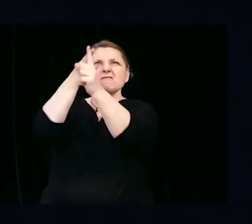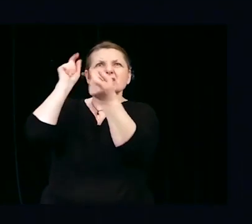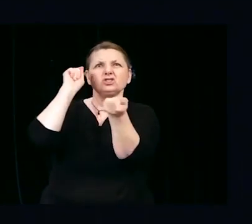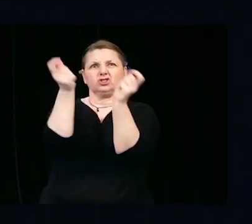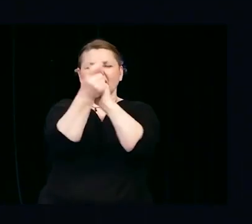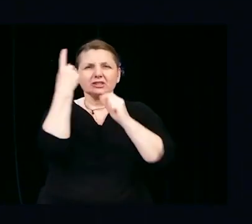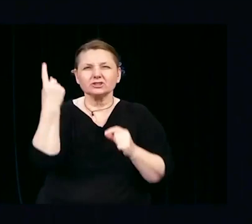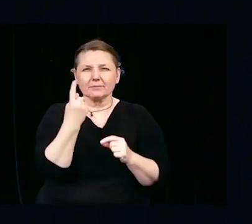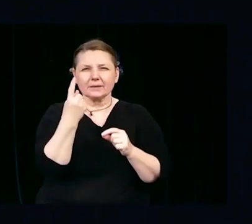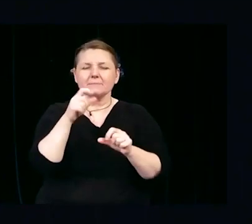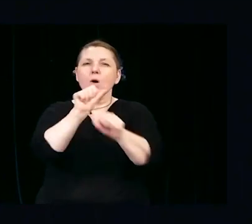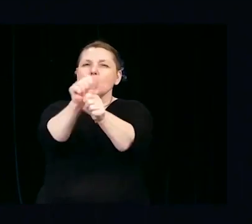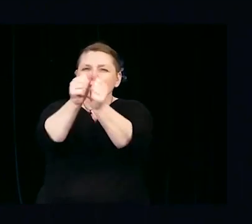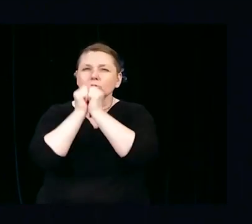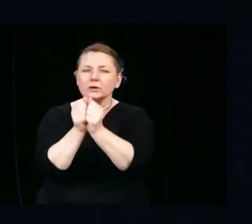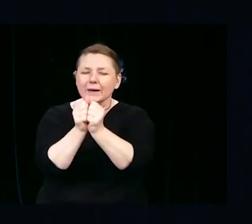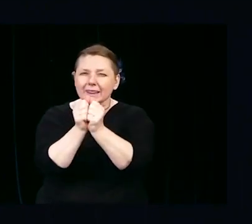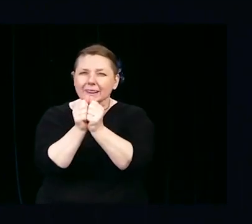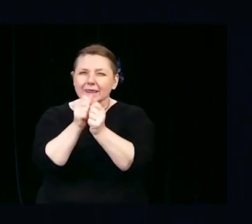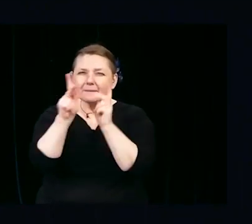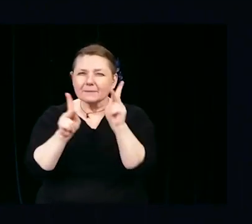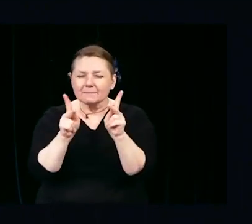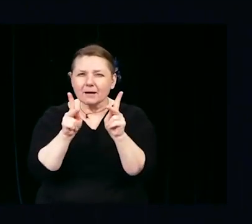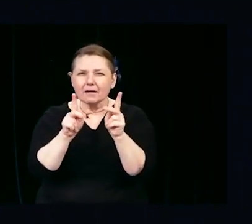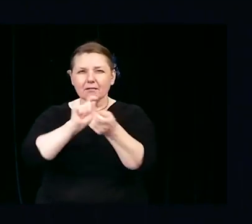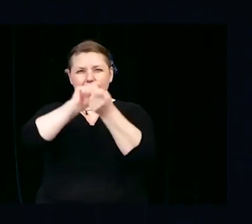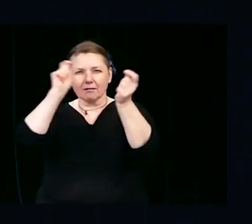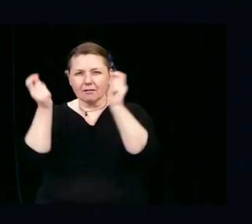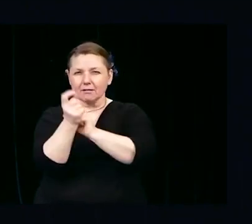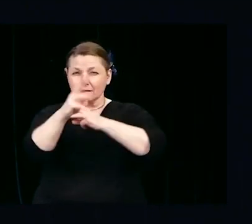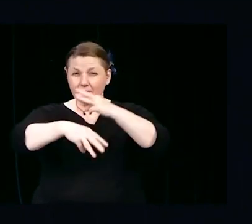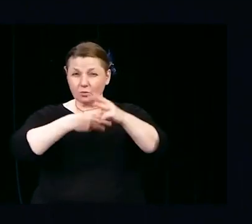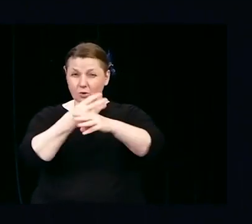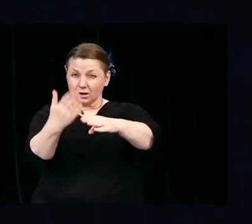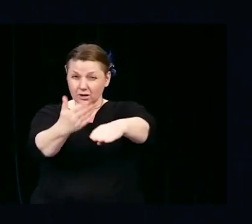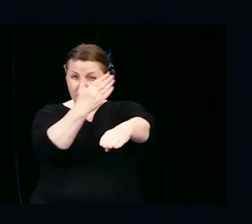to change our world for the better is just so powerful.